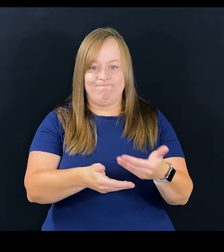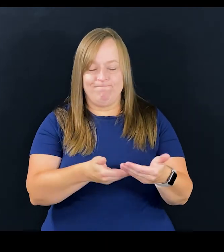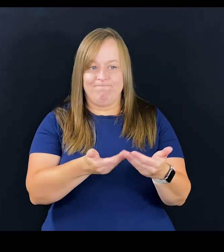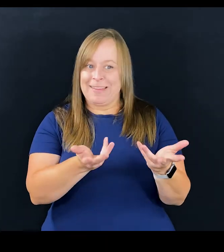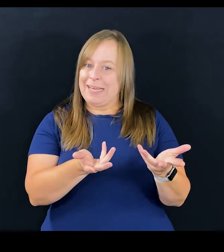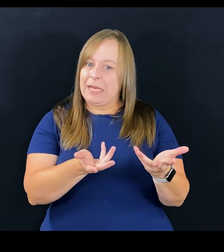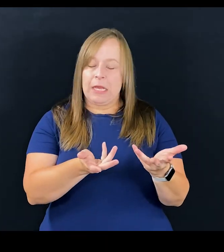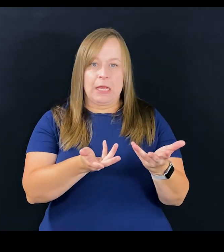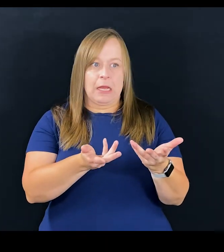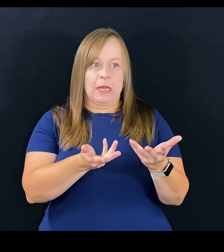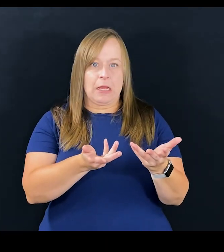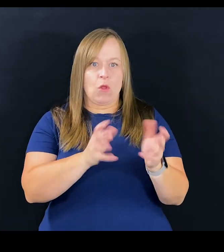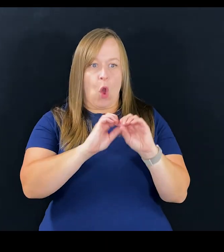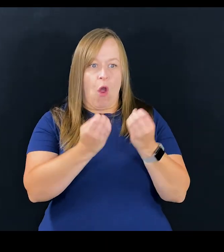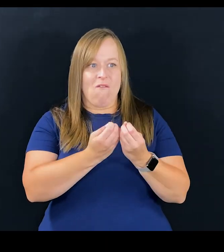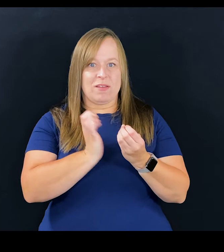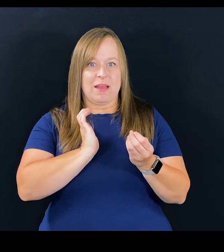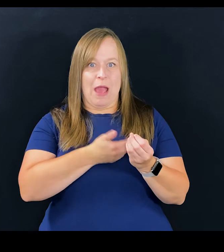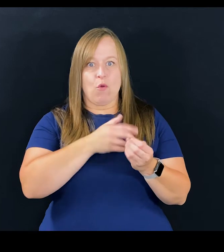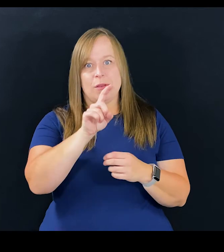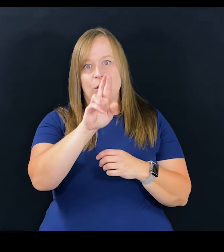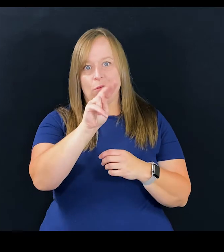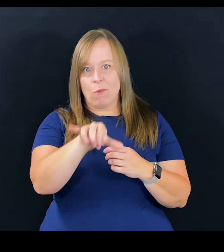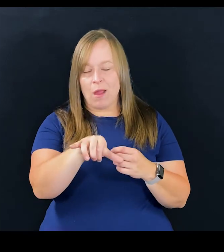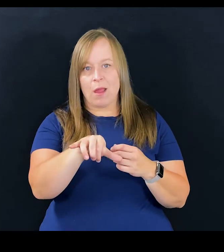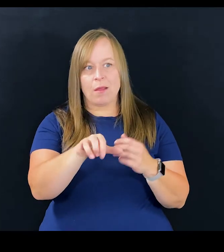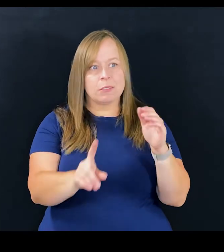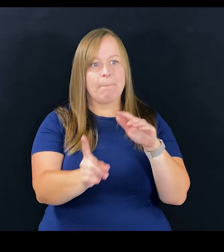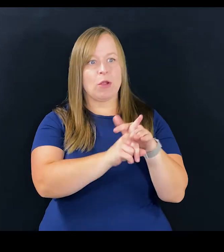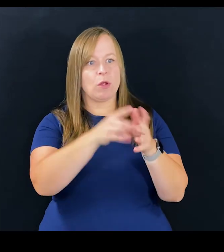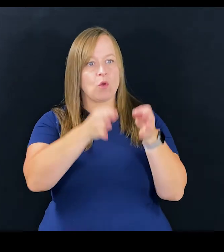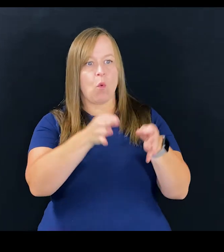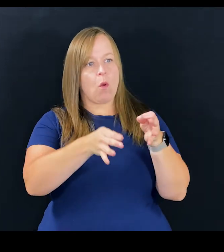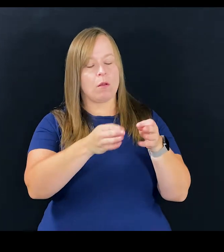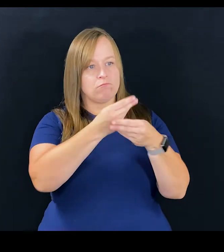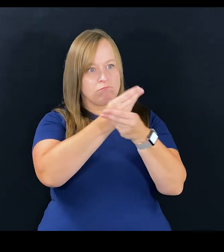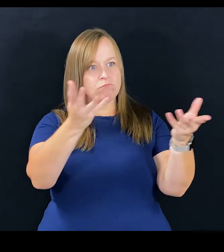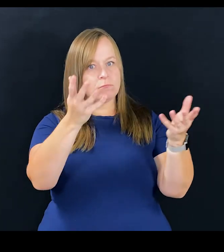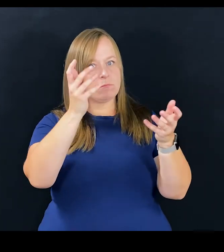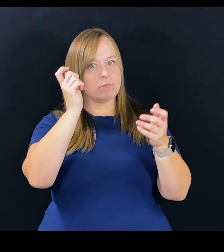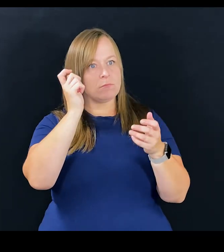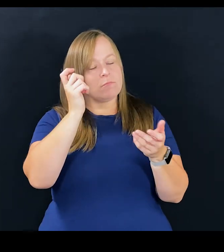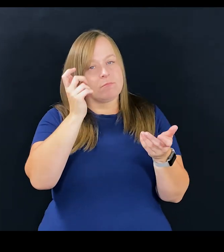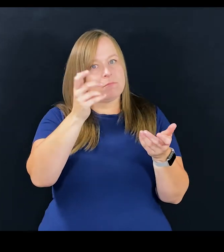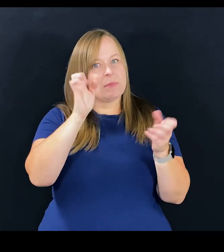is by offices like DRNY, appearing and providing that education,